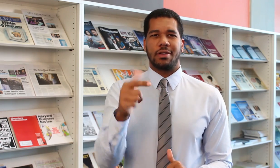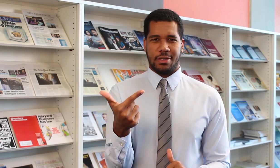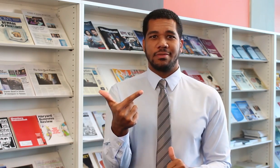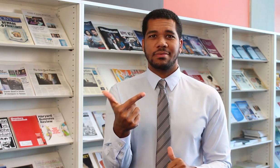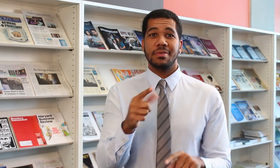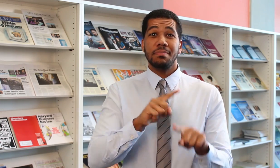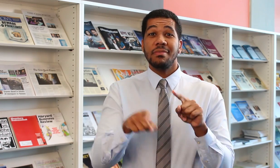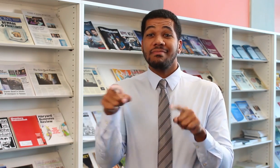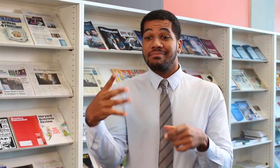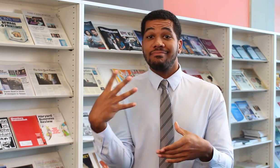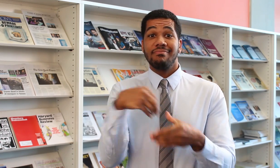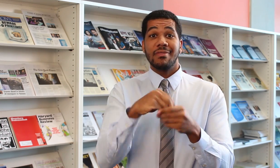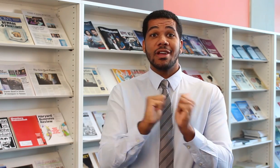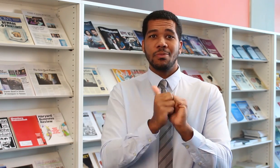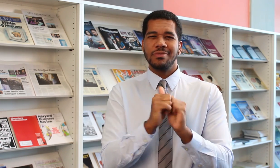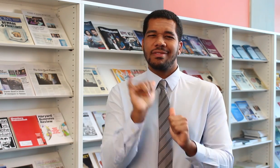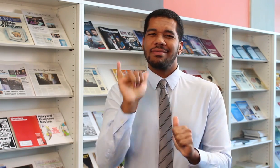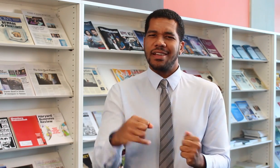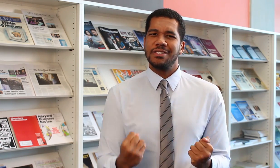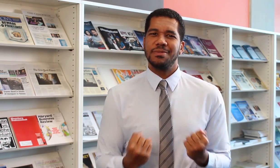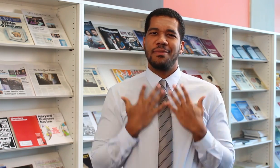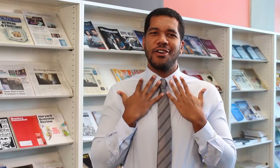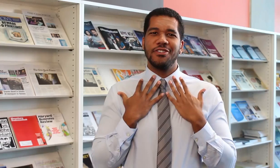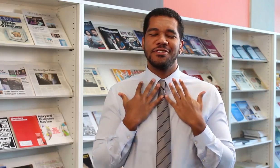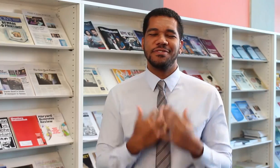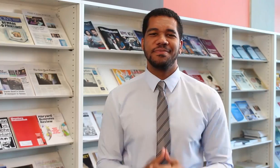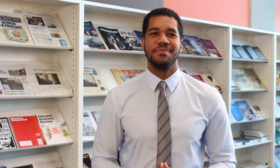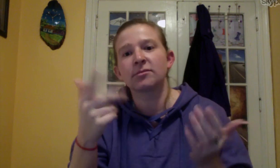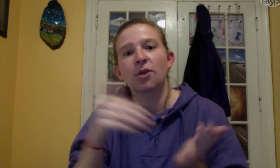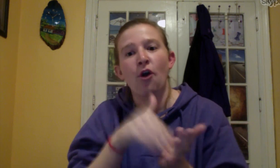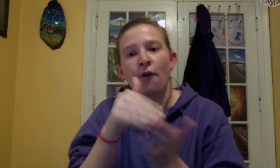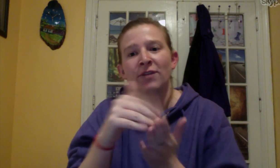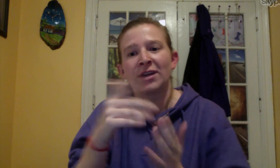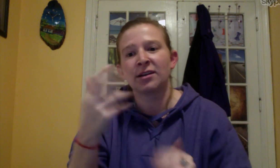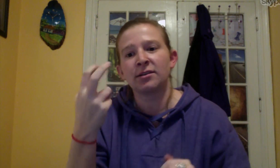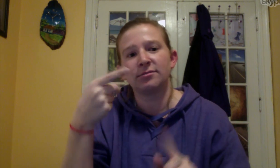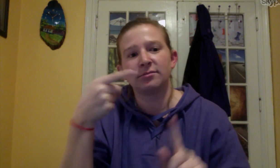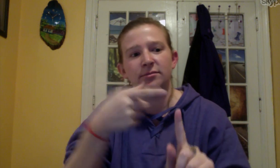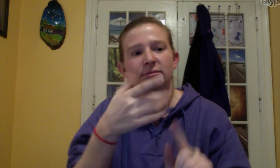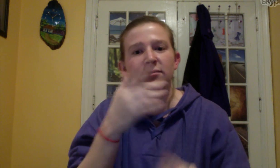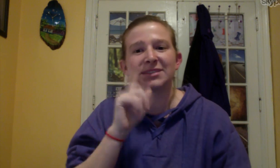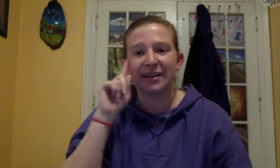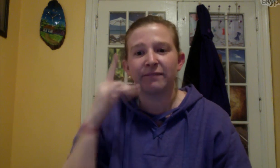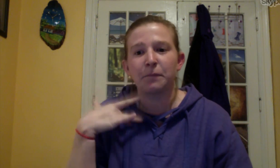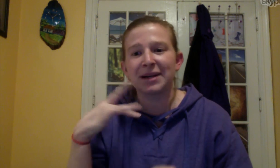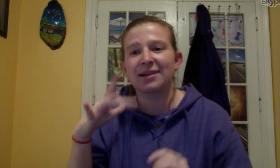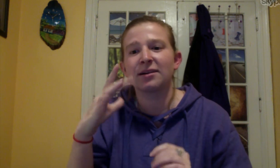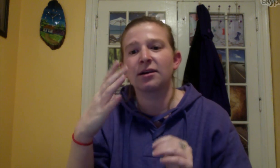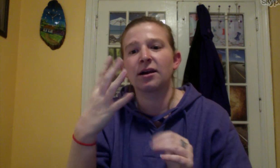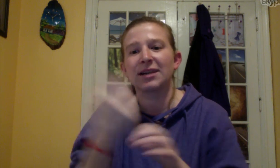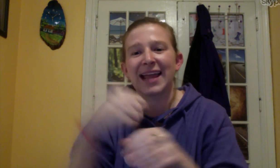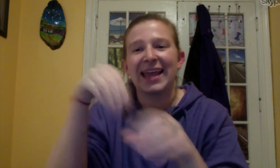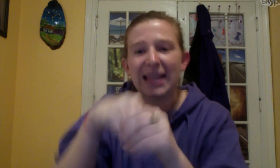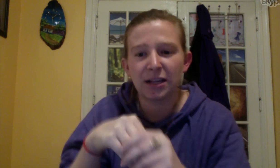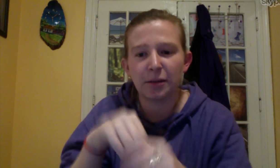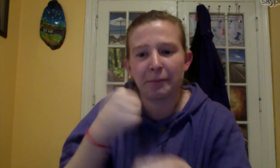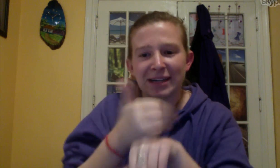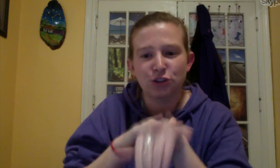For now, just getting into the competition has been inspiration. Phyllis: “Deaf people tend to have the opportunity because there's a Deaf role.